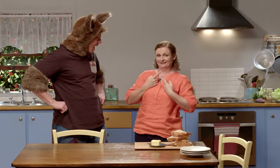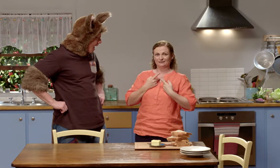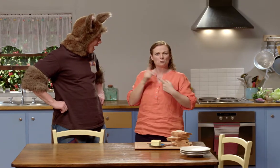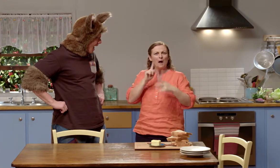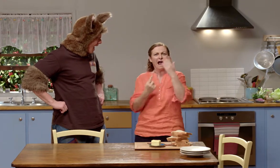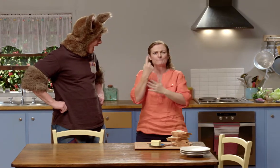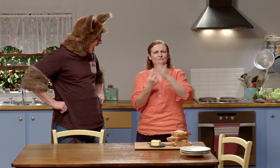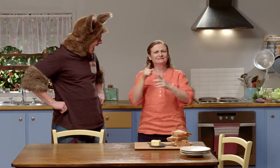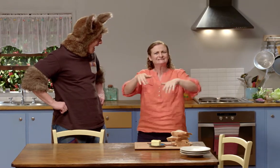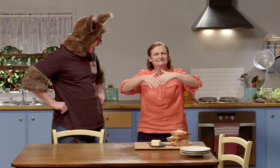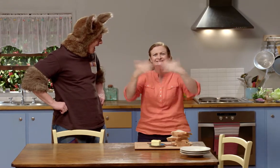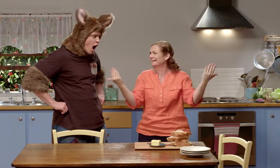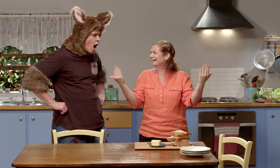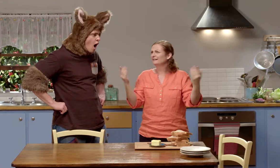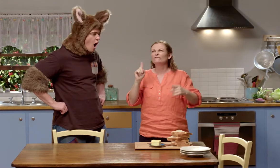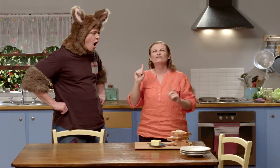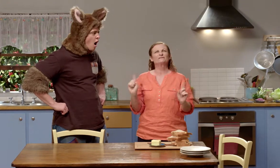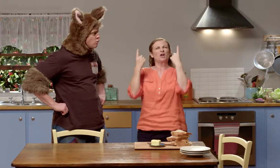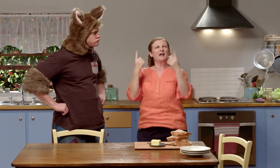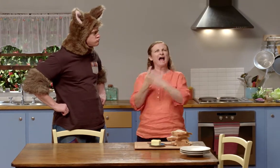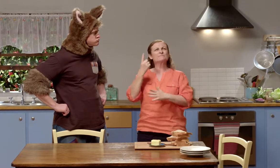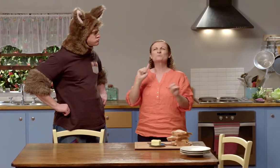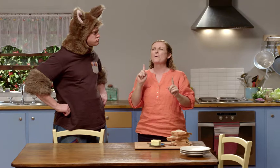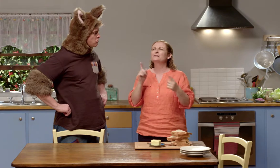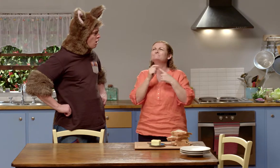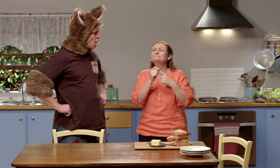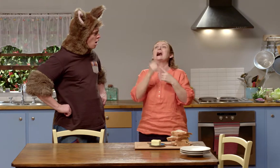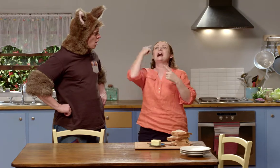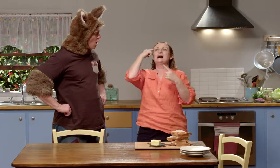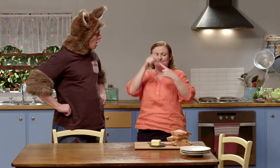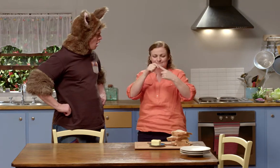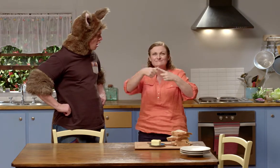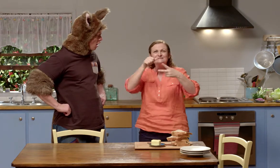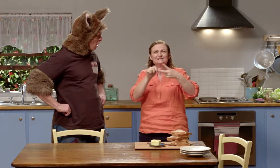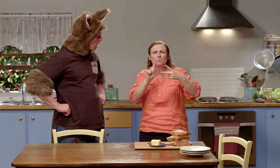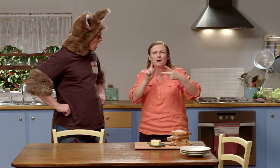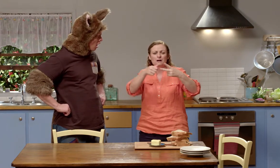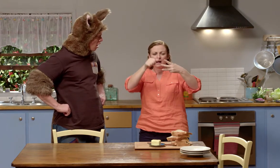and the events that happened on that day? We'll have to remember what happened first